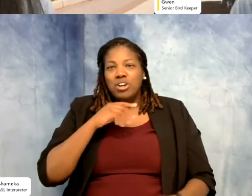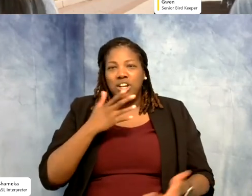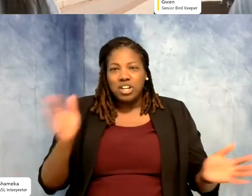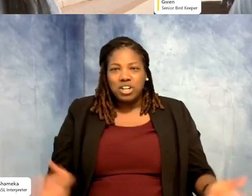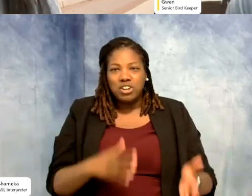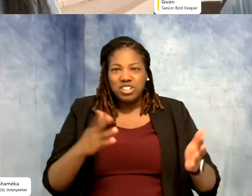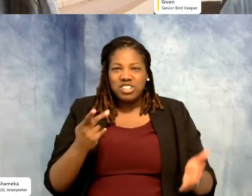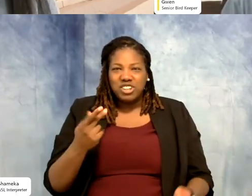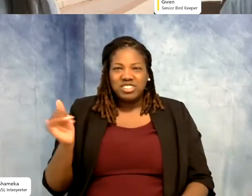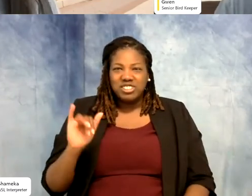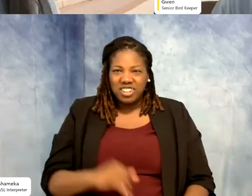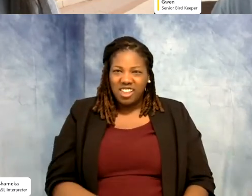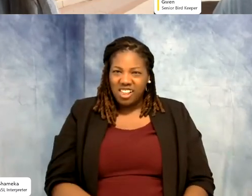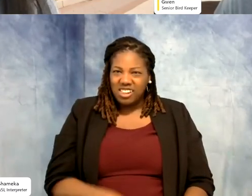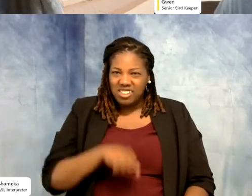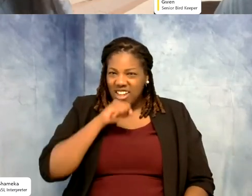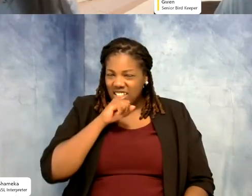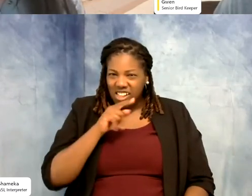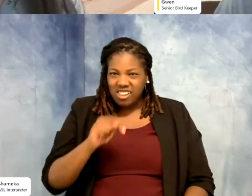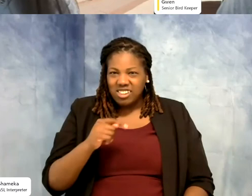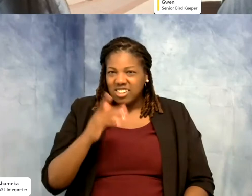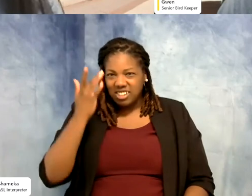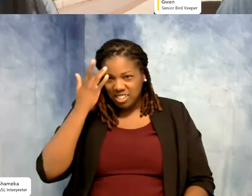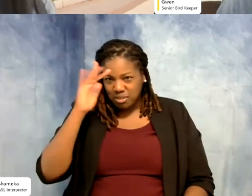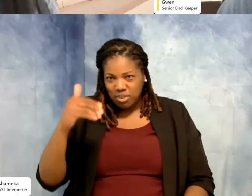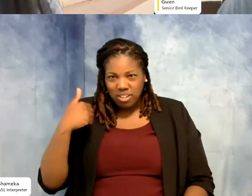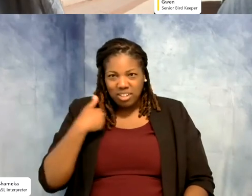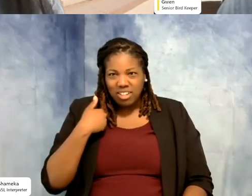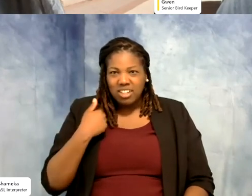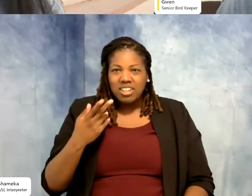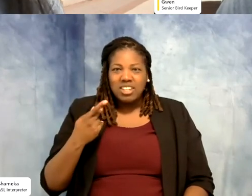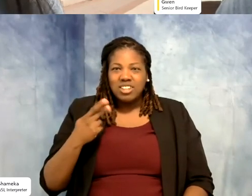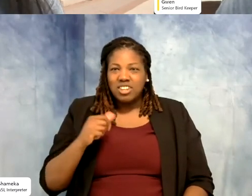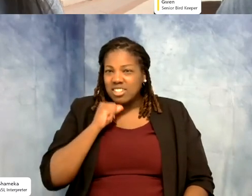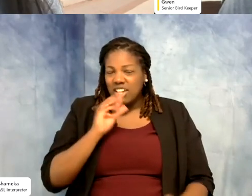Gwen: He loves it. These are very smart animals, dogs haven't caught on. Matter of fact, I don't